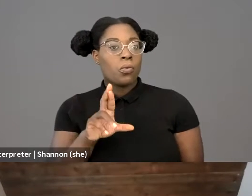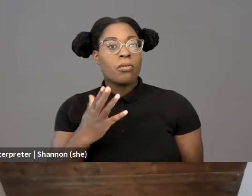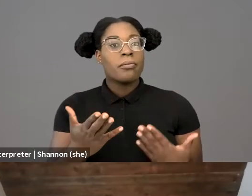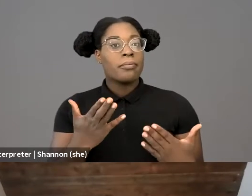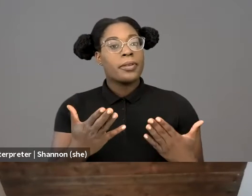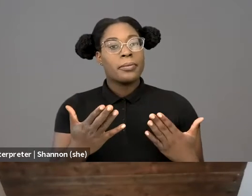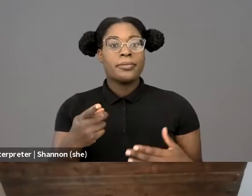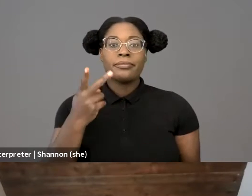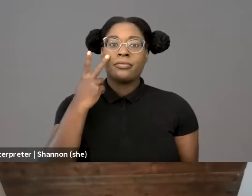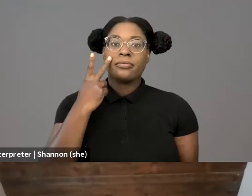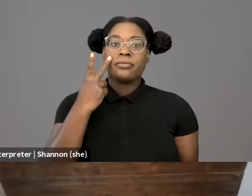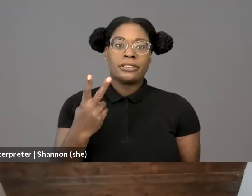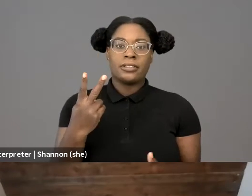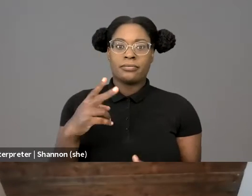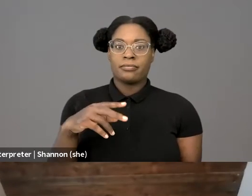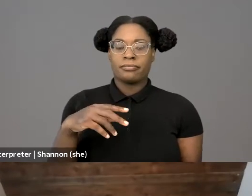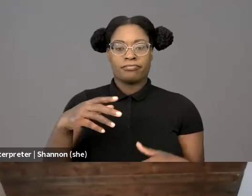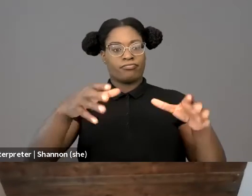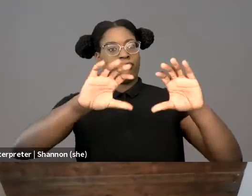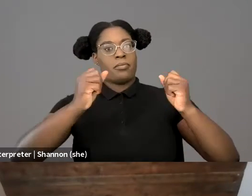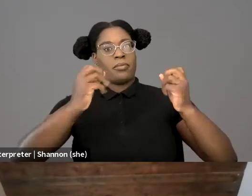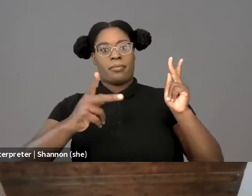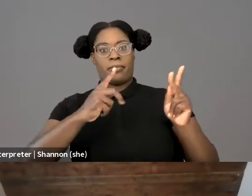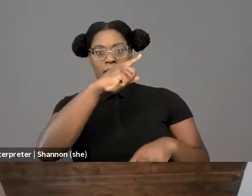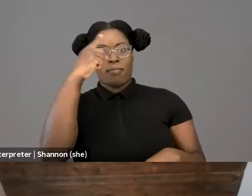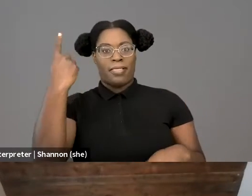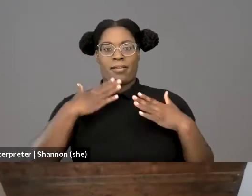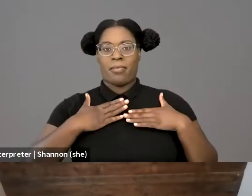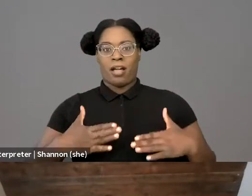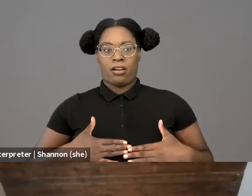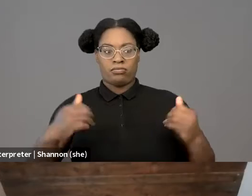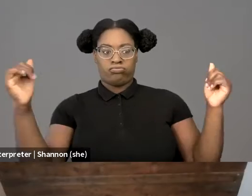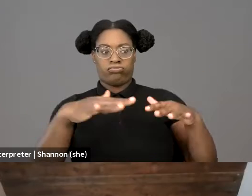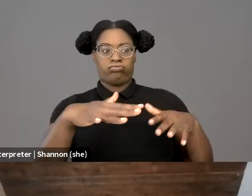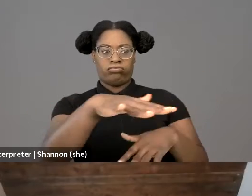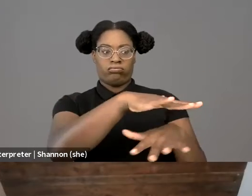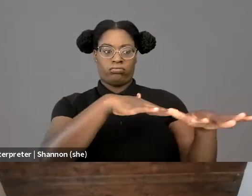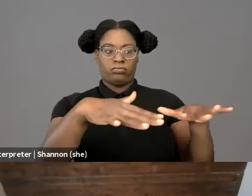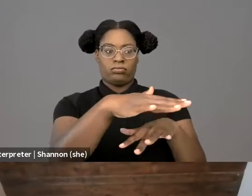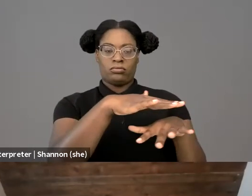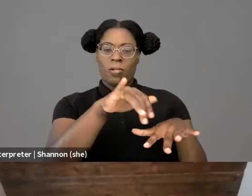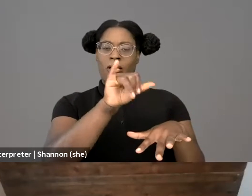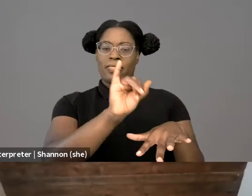of Black bodies assembled in collective dissent in the public square, has become fighting words in the consciousness of America.